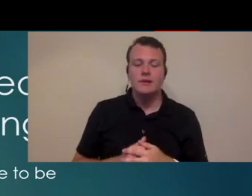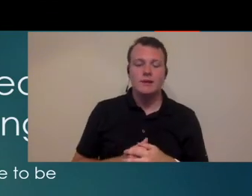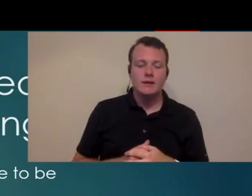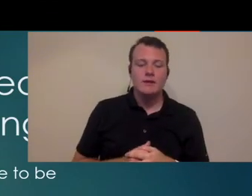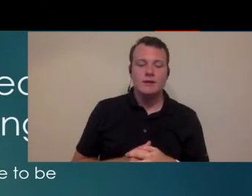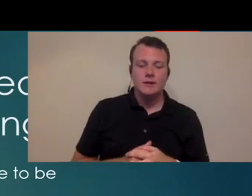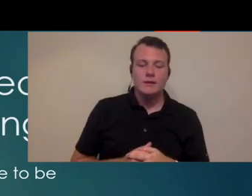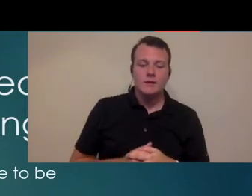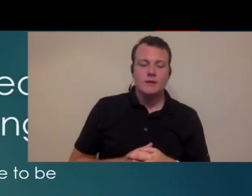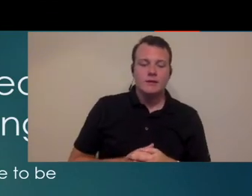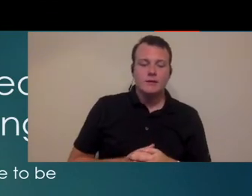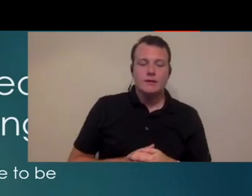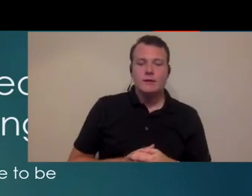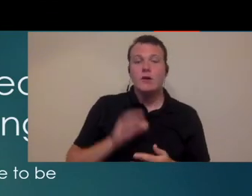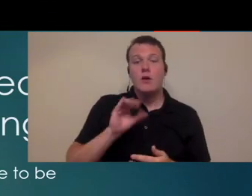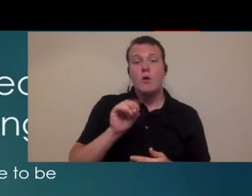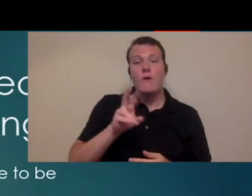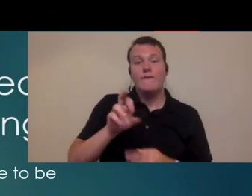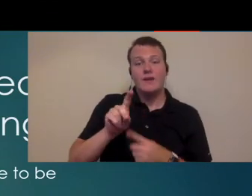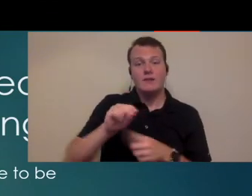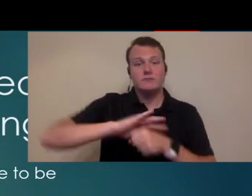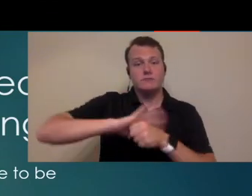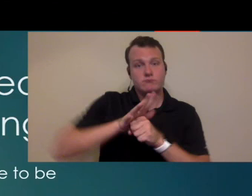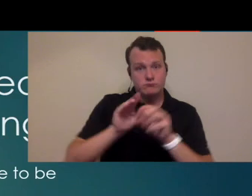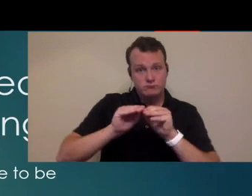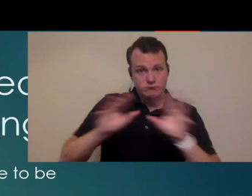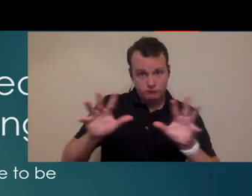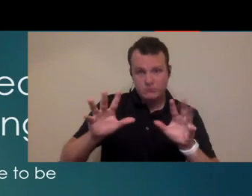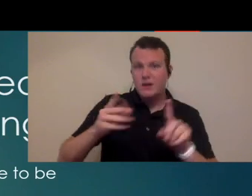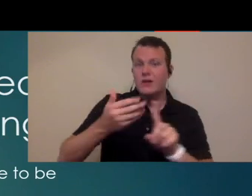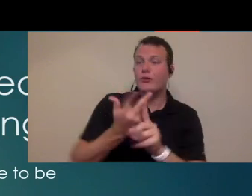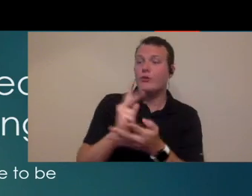prior to three weeks ago and all of this common stuff started I would have told